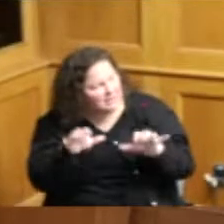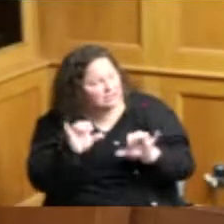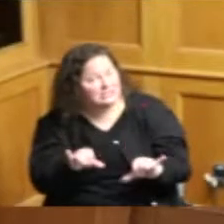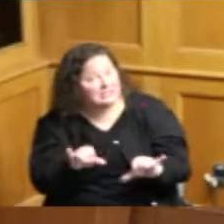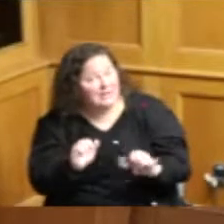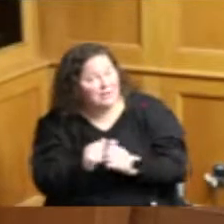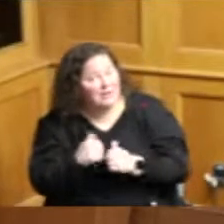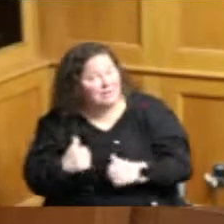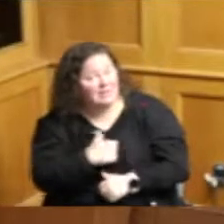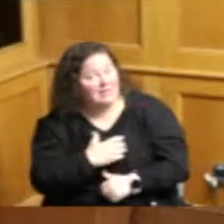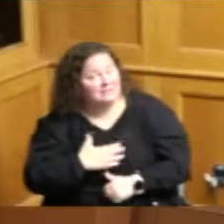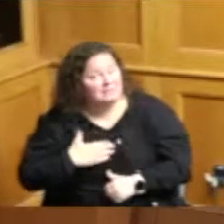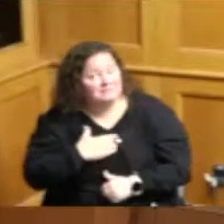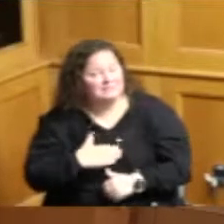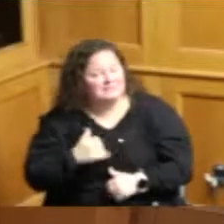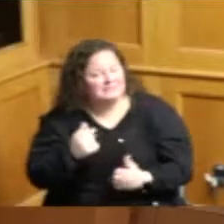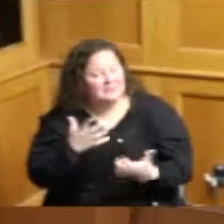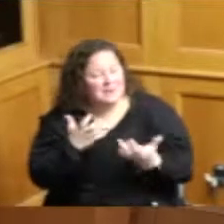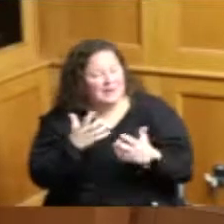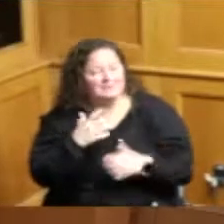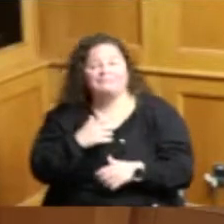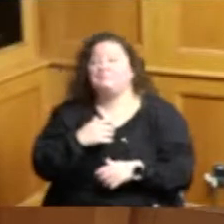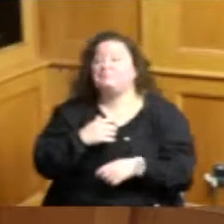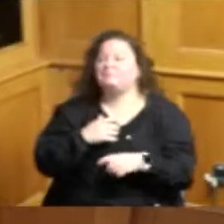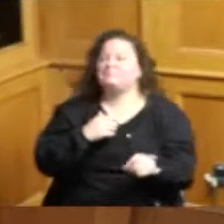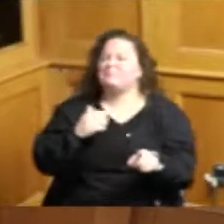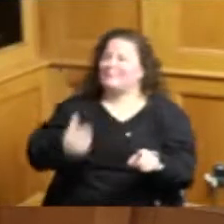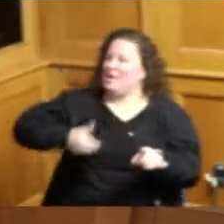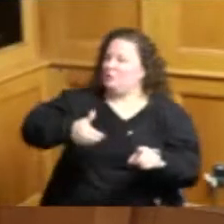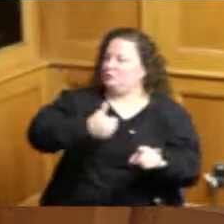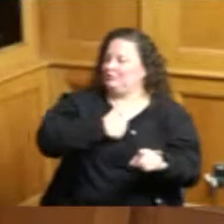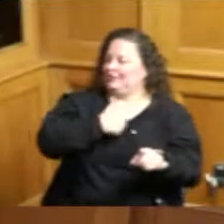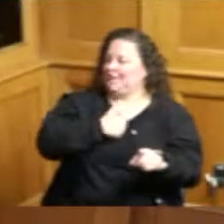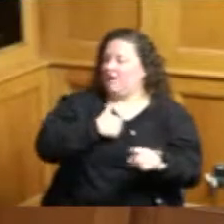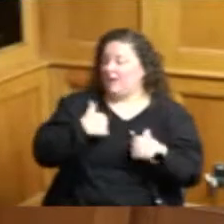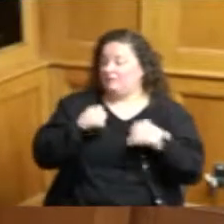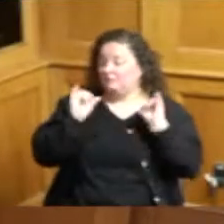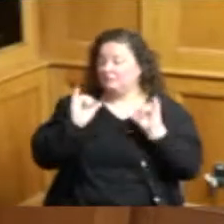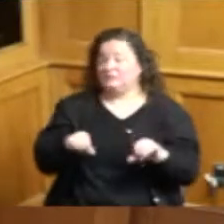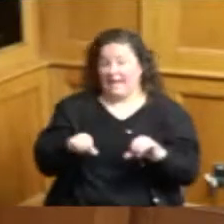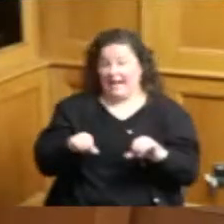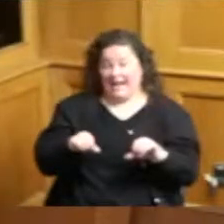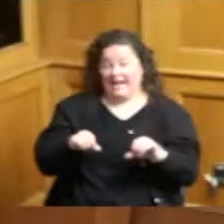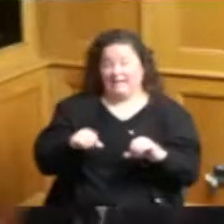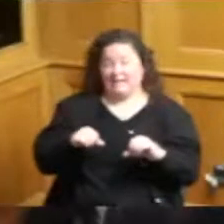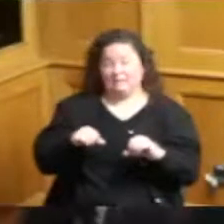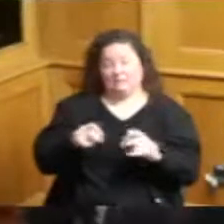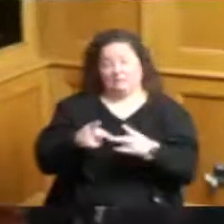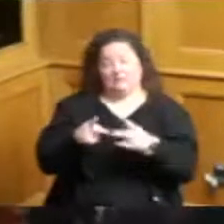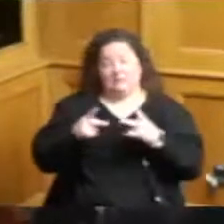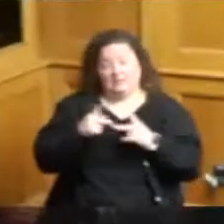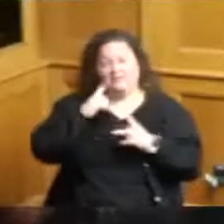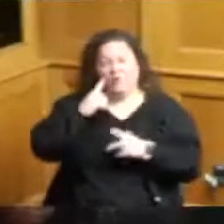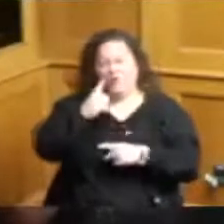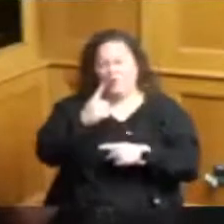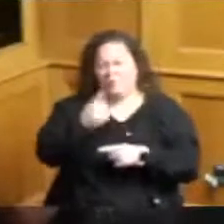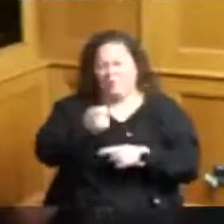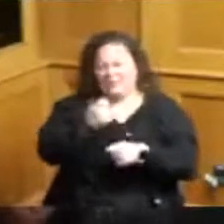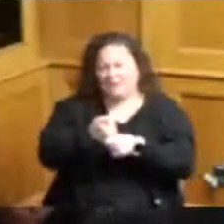I just wanted to introduce myself because I've been in this position about a year but because of Covid and stuff I've never had an opportunity to be in front of the commission